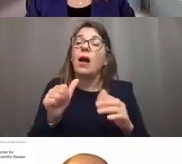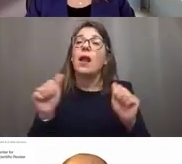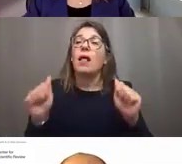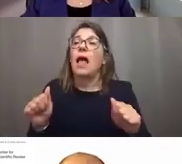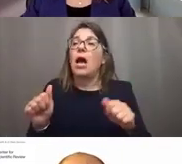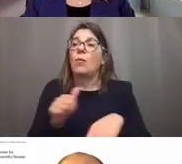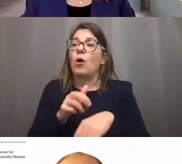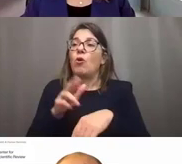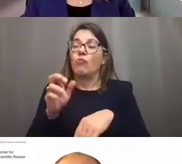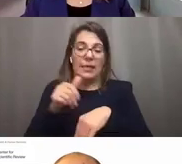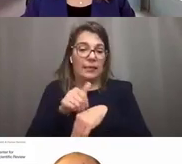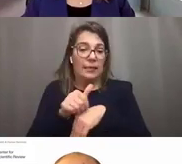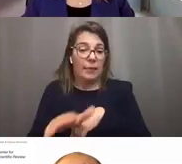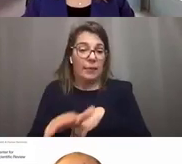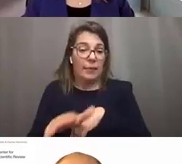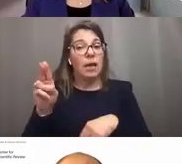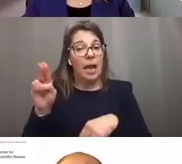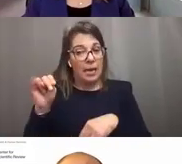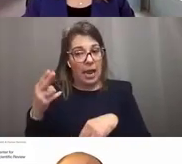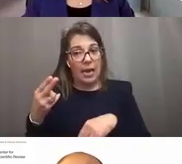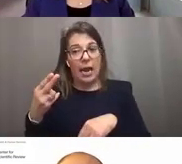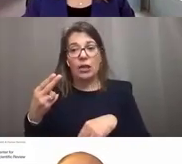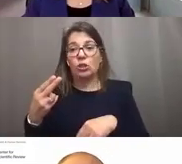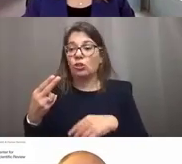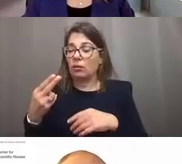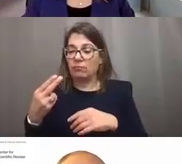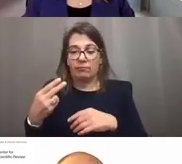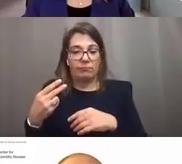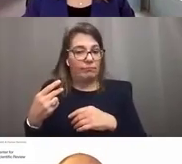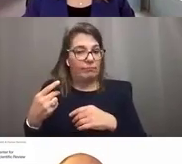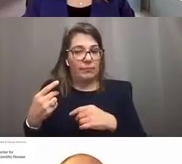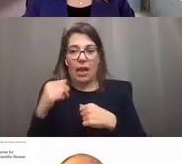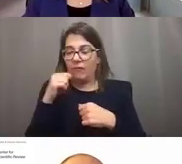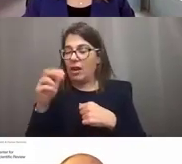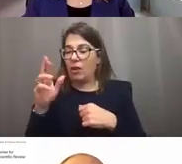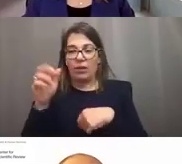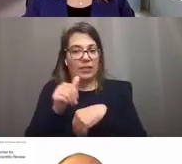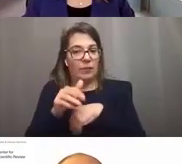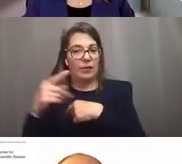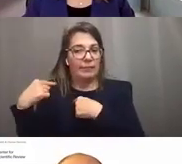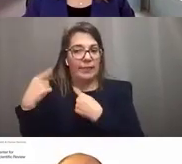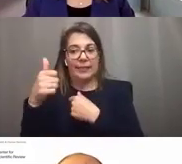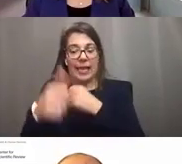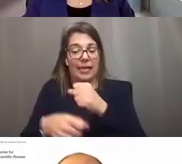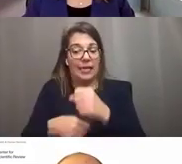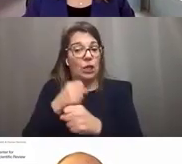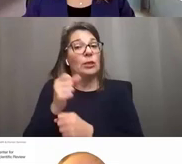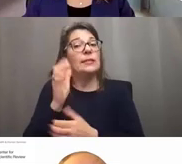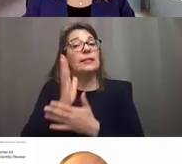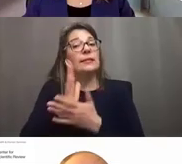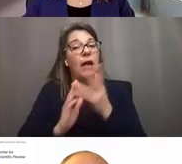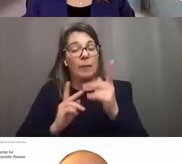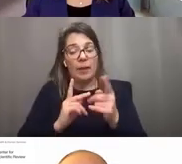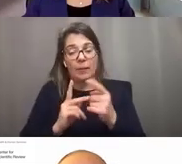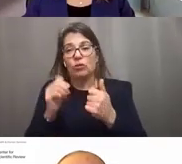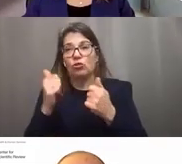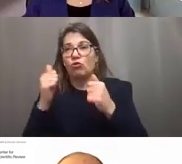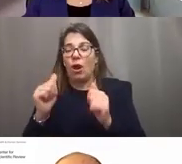Even though the NIH has had only a single resubmission for the past decade, there's some applicants out there that still go for that second resubmission.